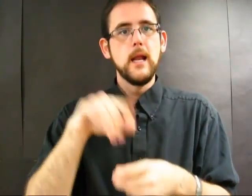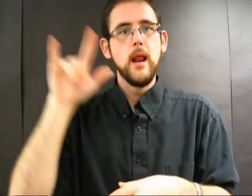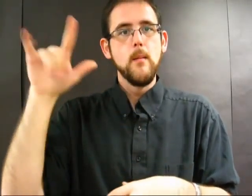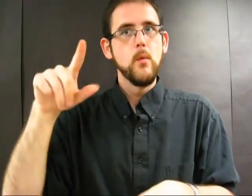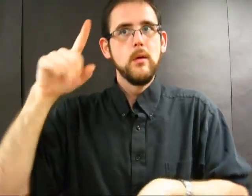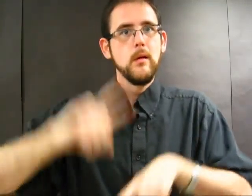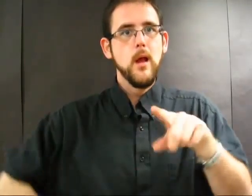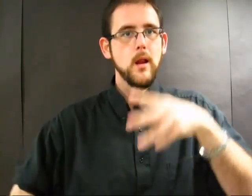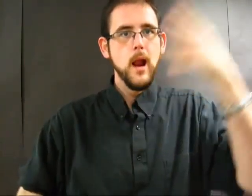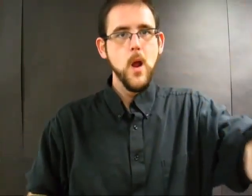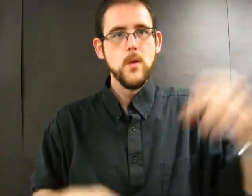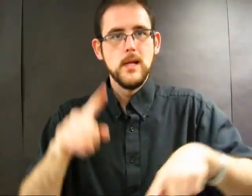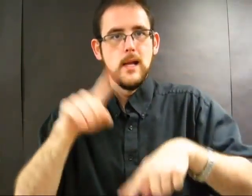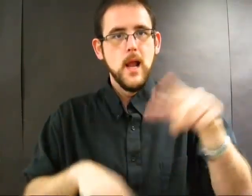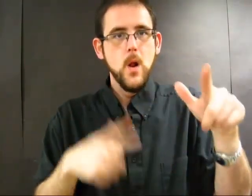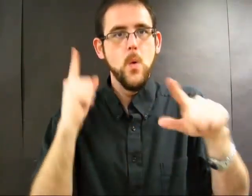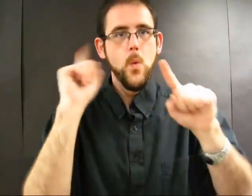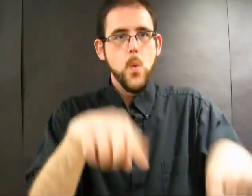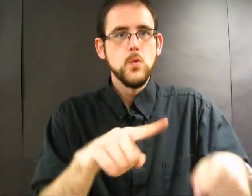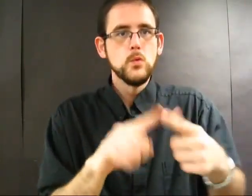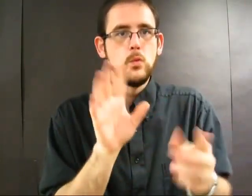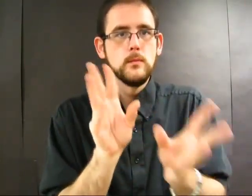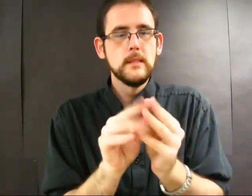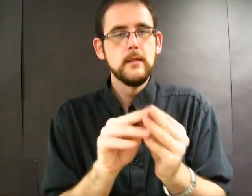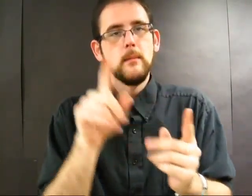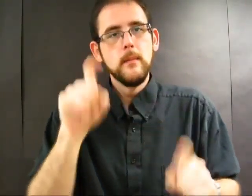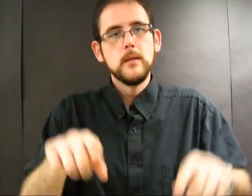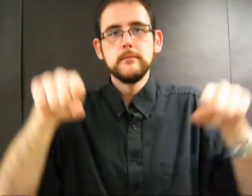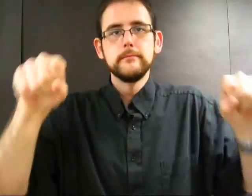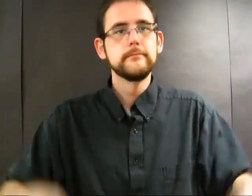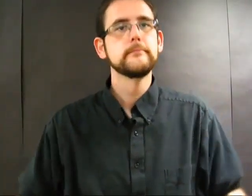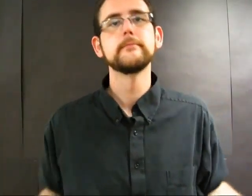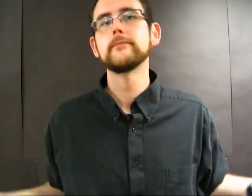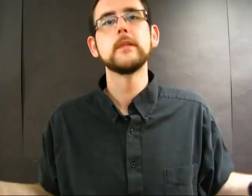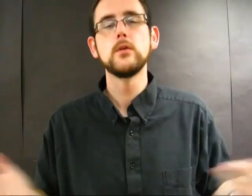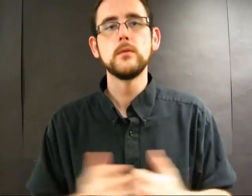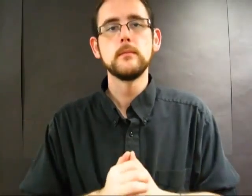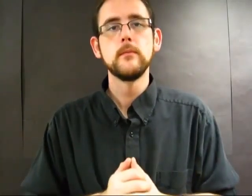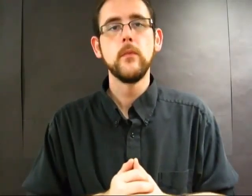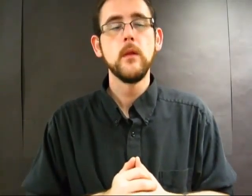at the airport. The meeting is canceled.